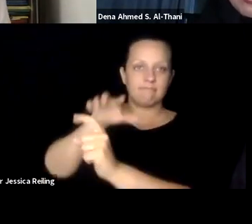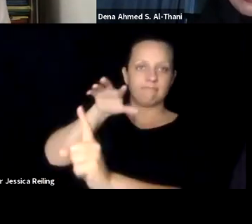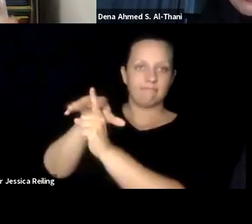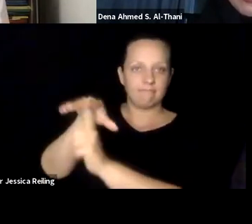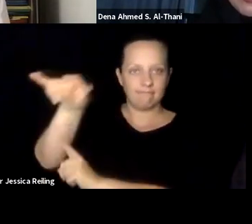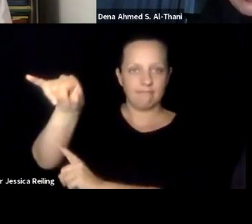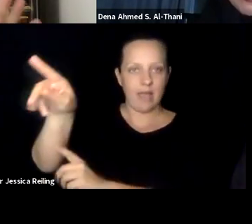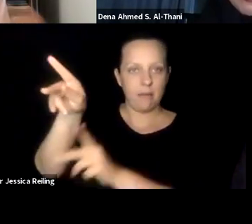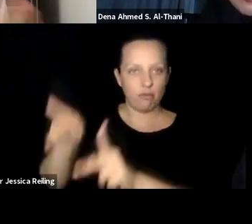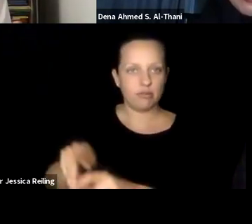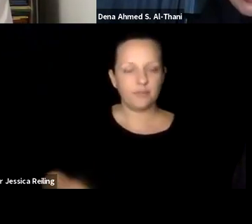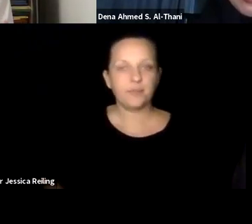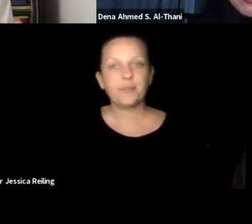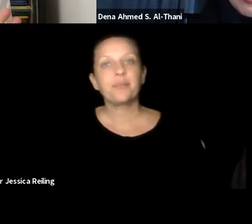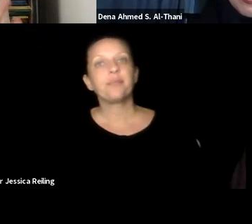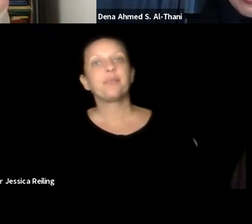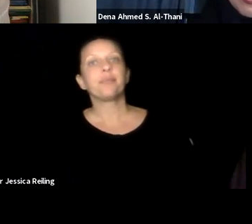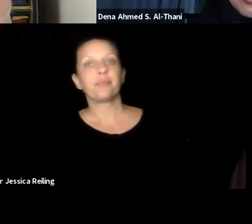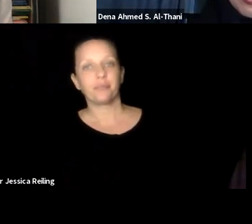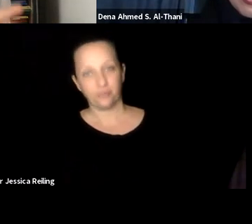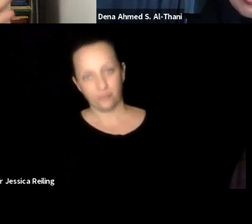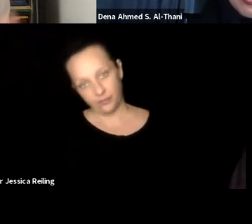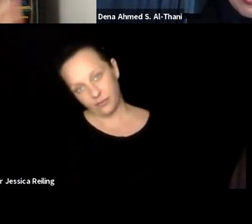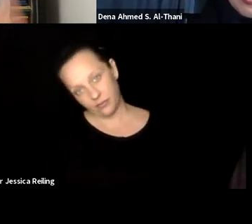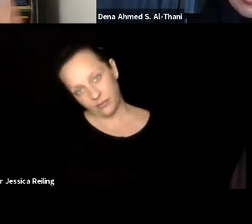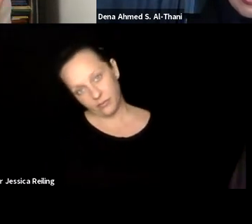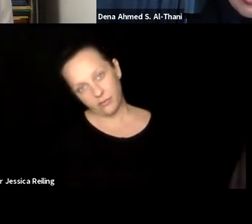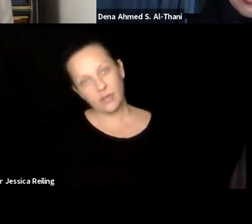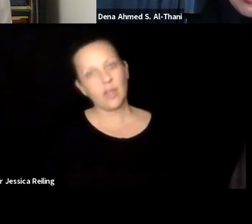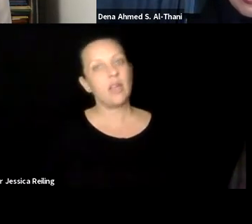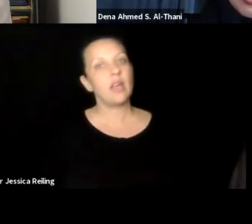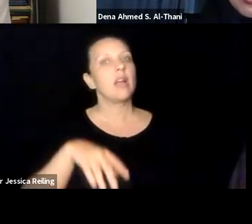getting that understanding of the context of use. T